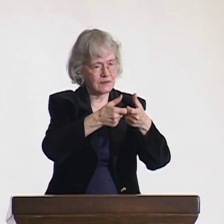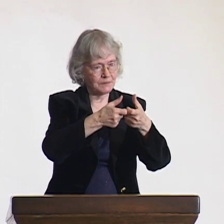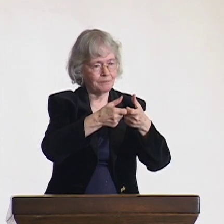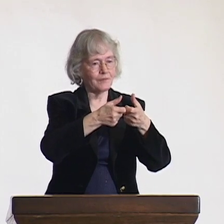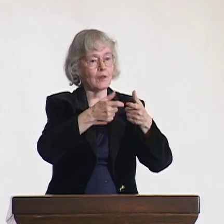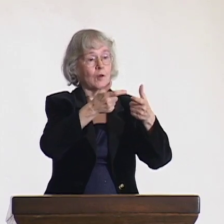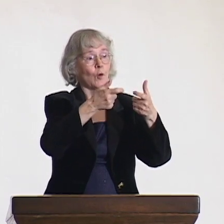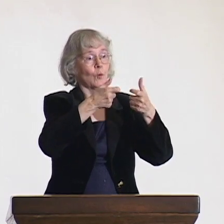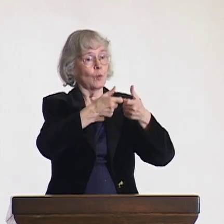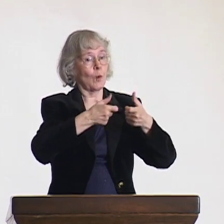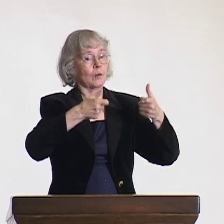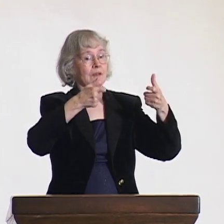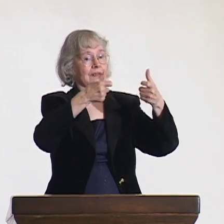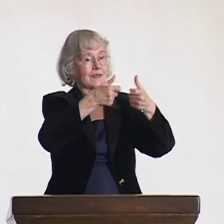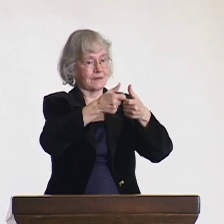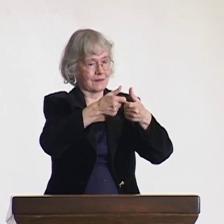that would take place in Japan.